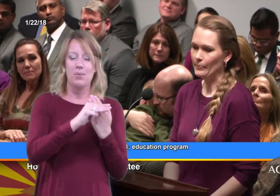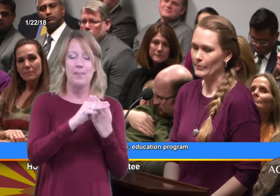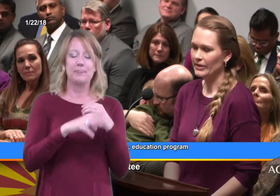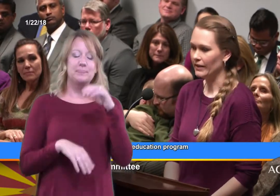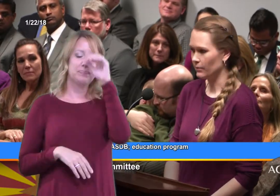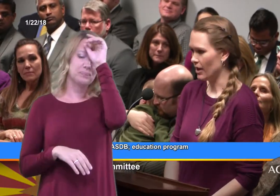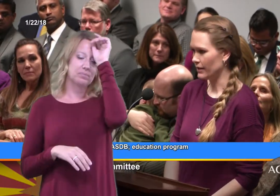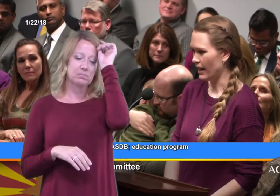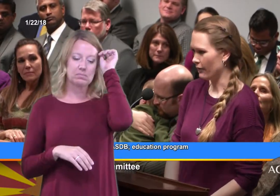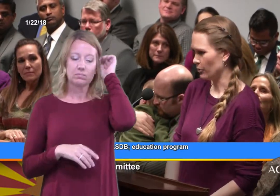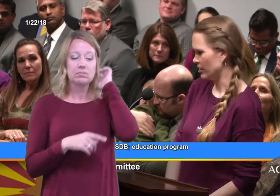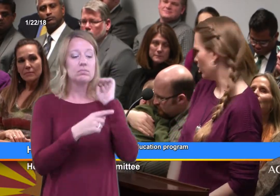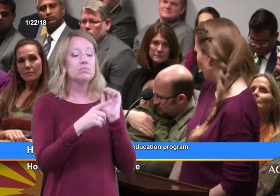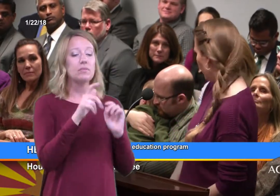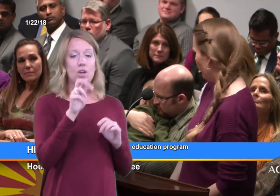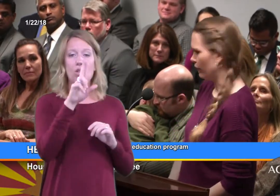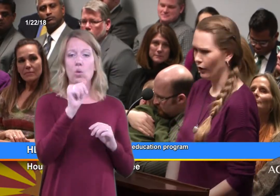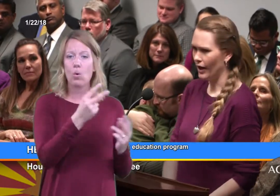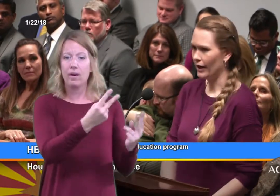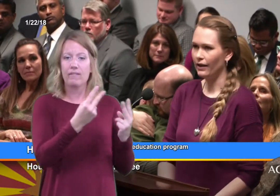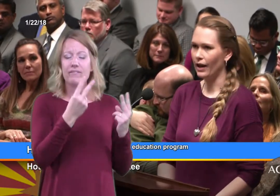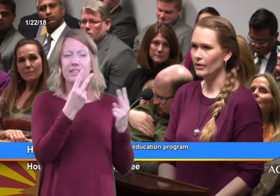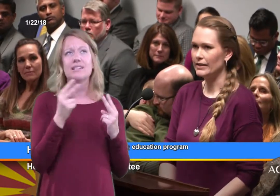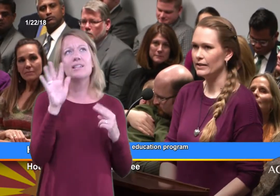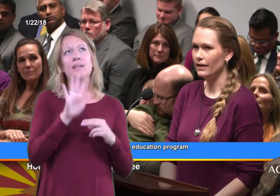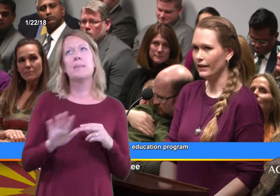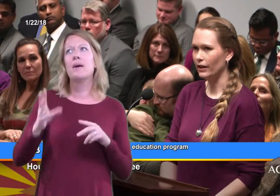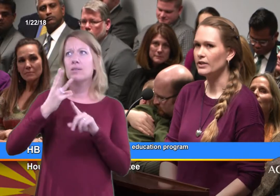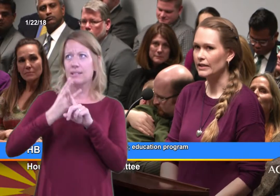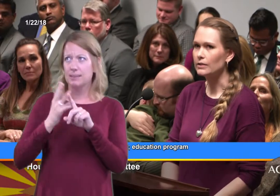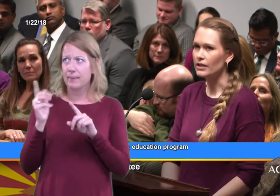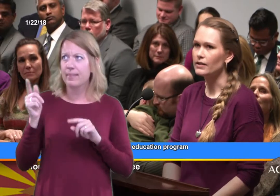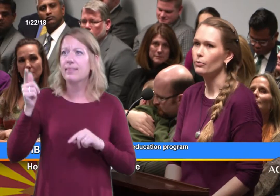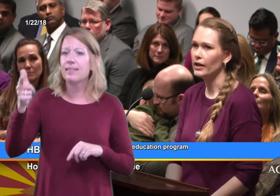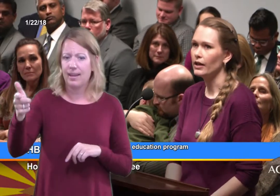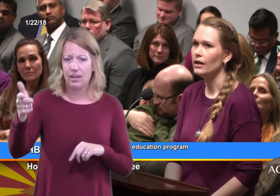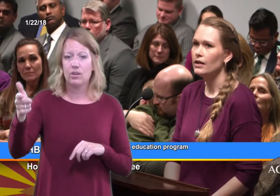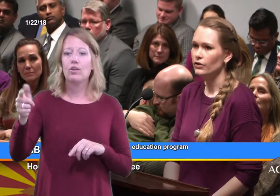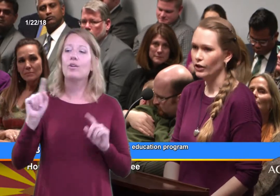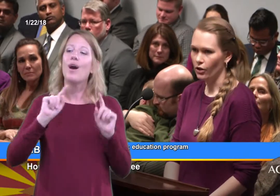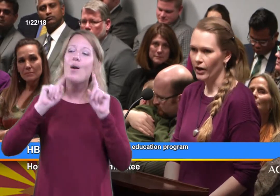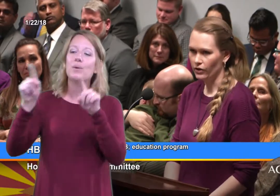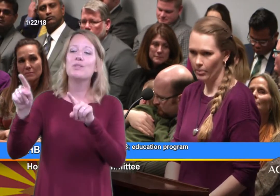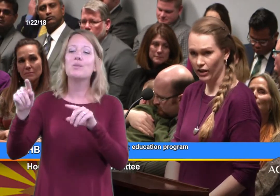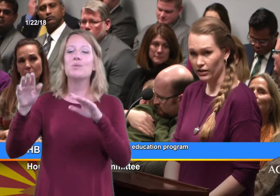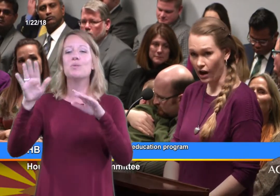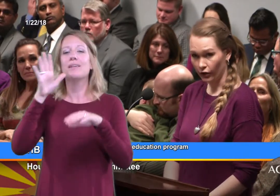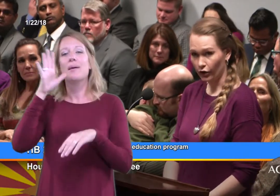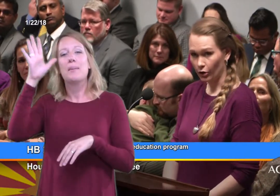Six months after we started working with Laura, I think it was six months, we started going to the parent toddler group